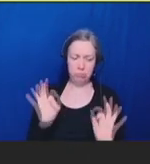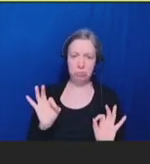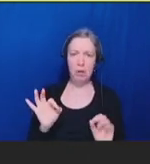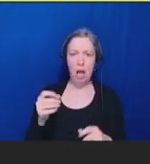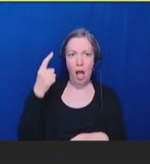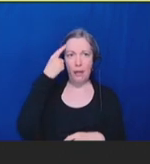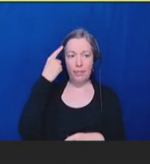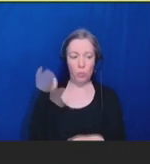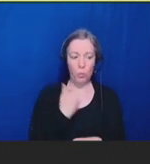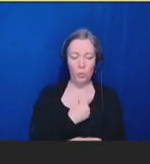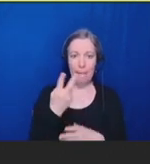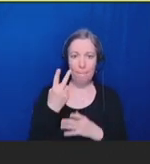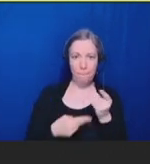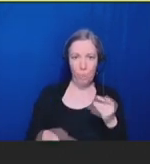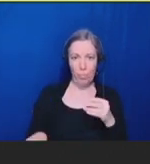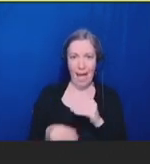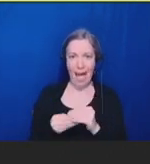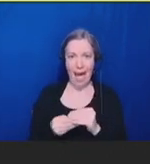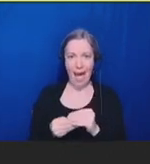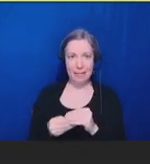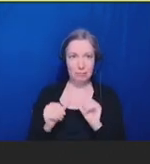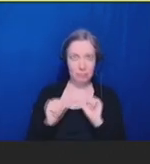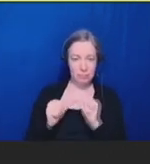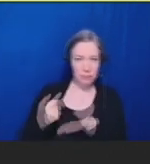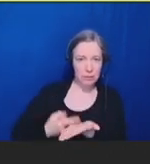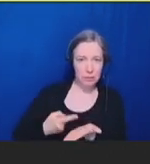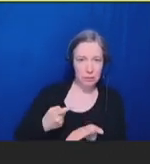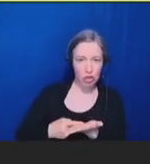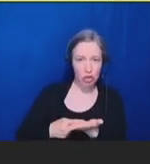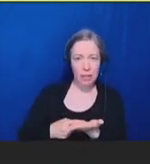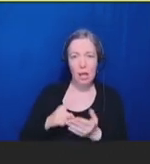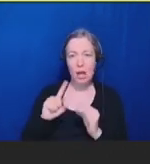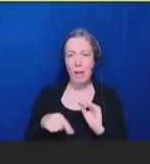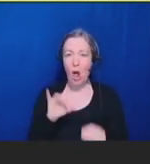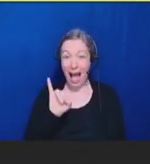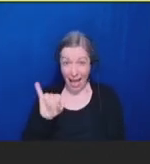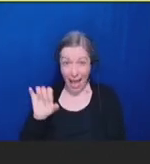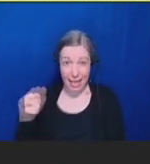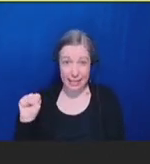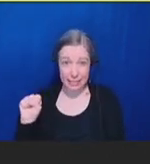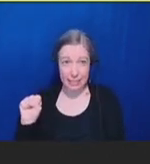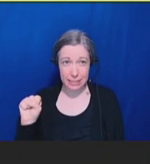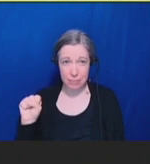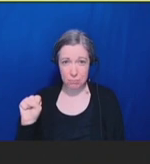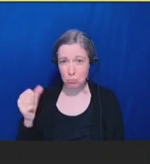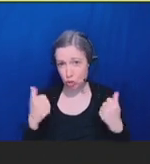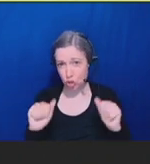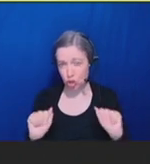add in the discussion around the IIS's removing -- attempts to remove legal barriers to data